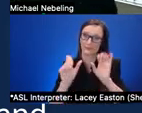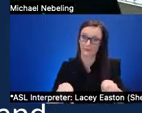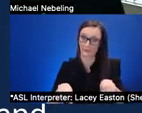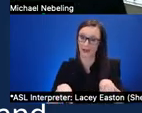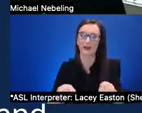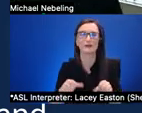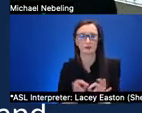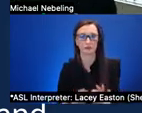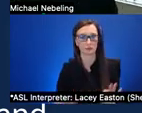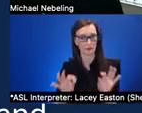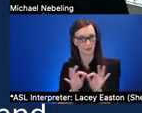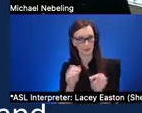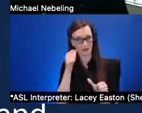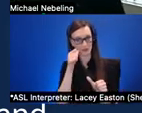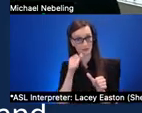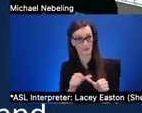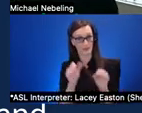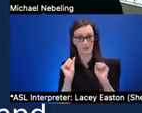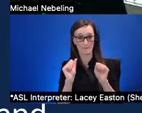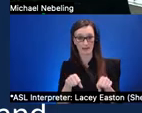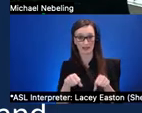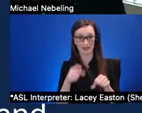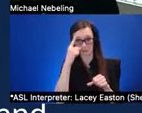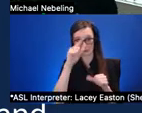of the potential for inequitable outcomes from the outset